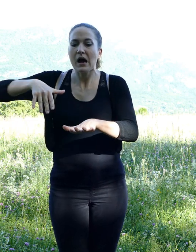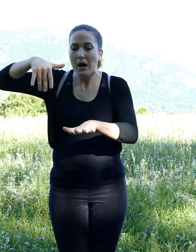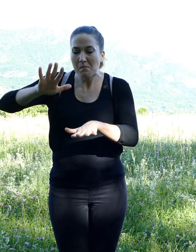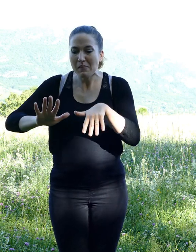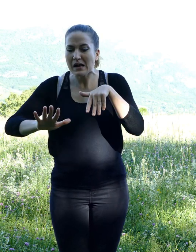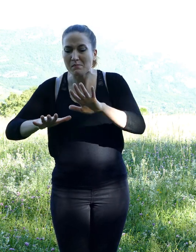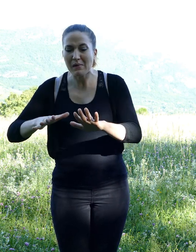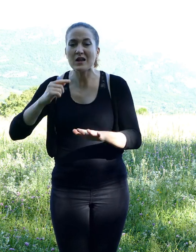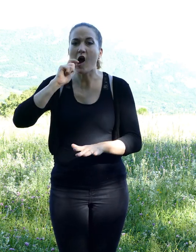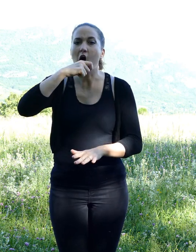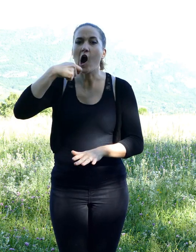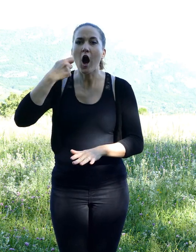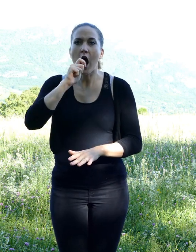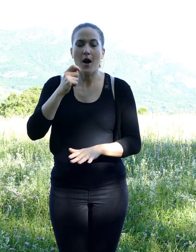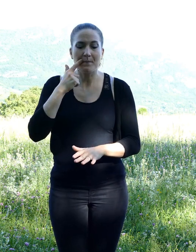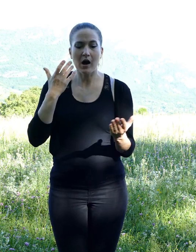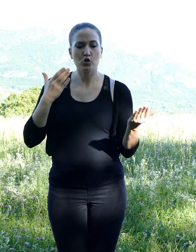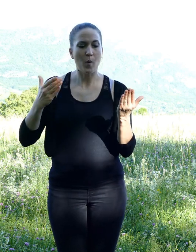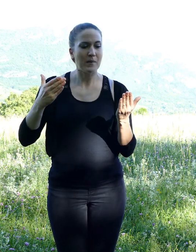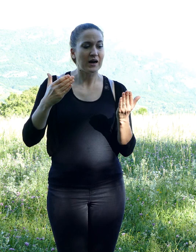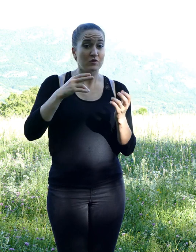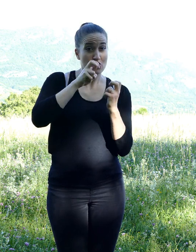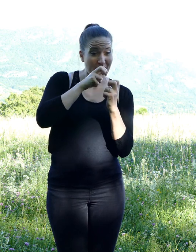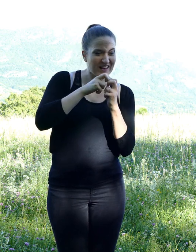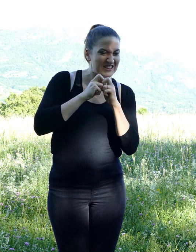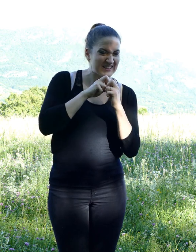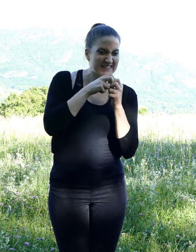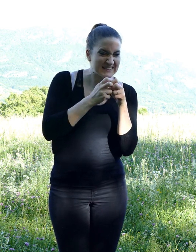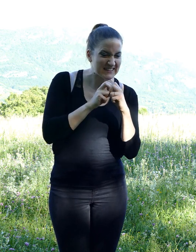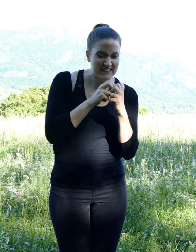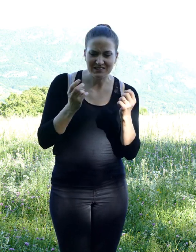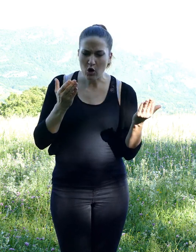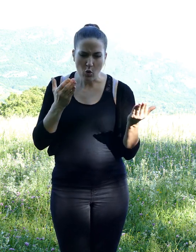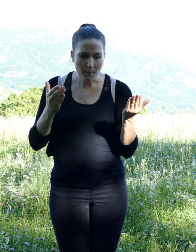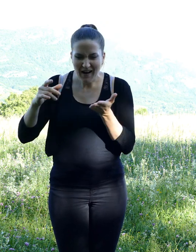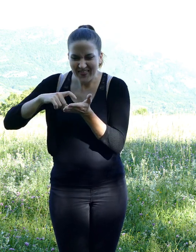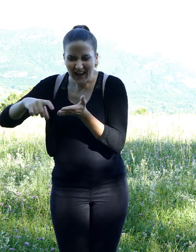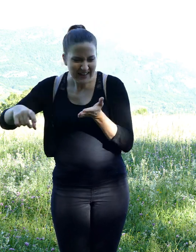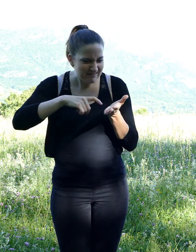with the saliva found on the nuts. The fox asked some more questions;